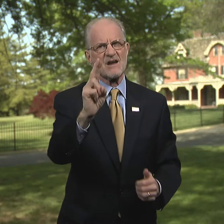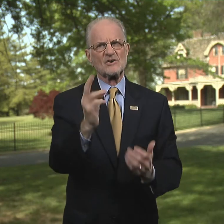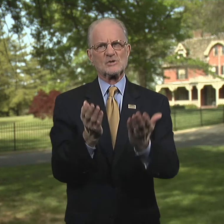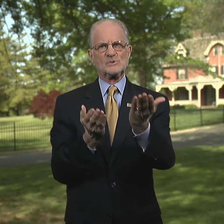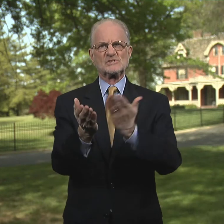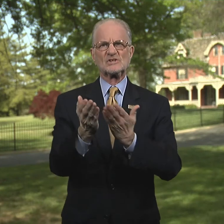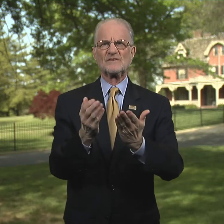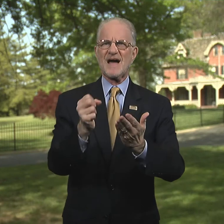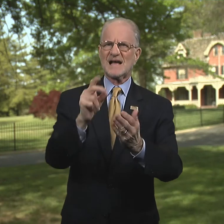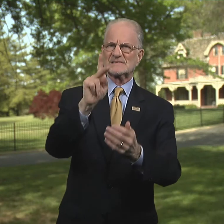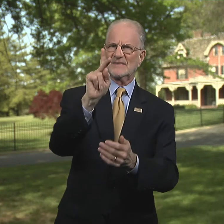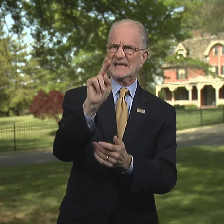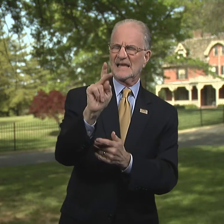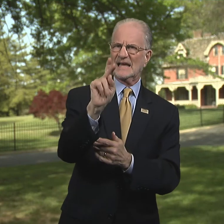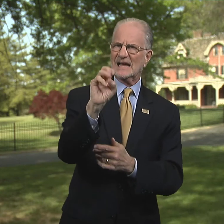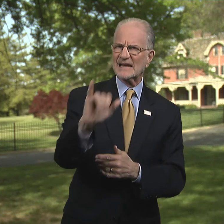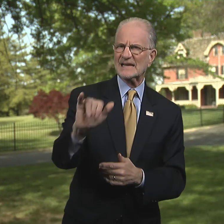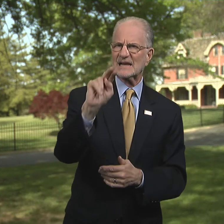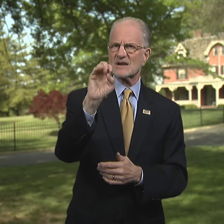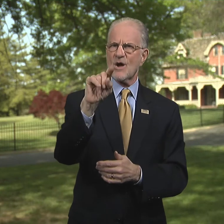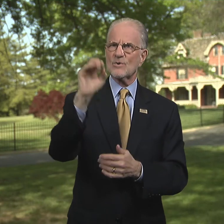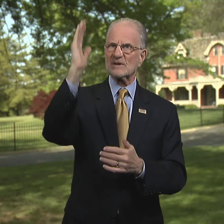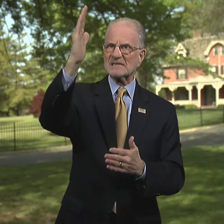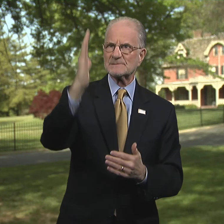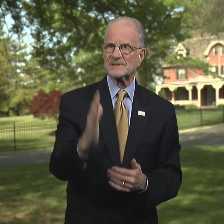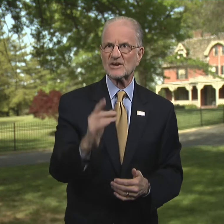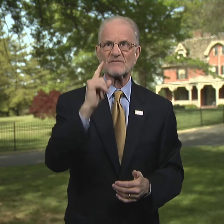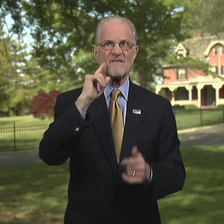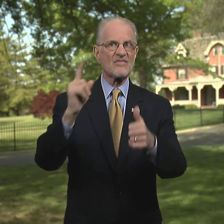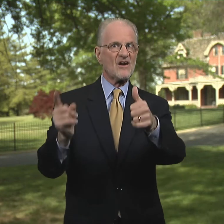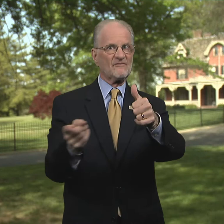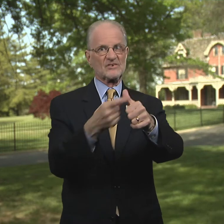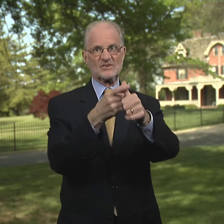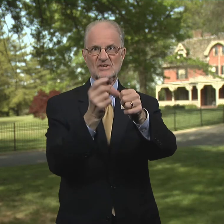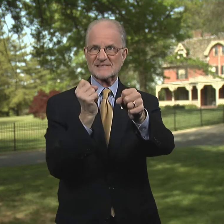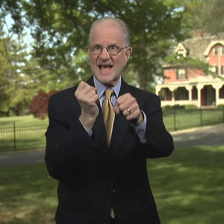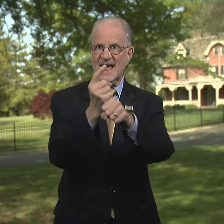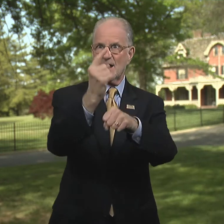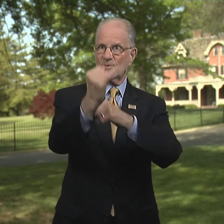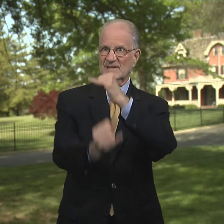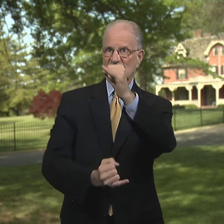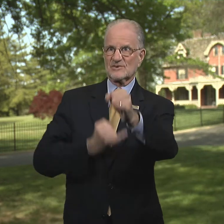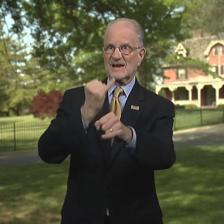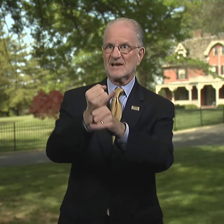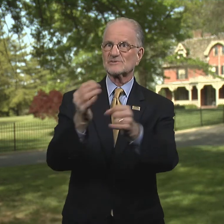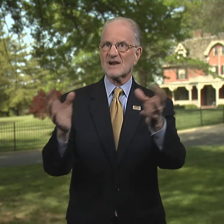I was honored to serve as the keynote speaker for the first annual international conference